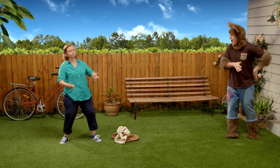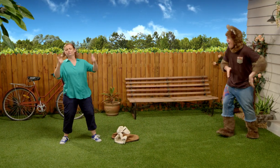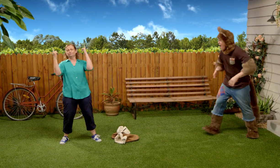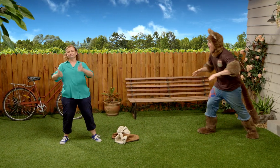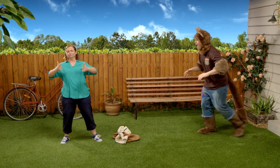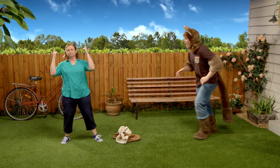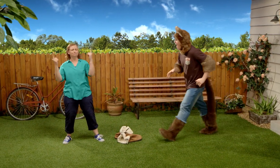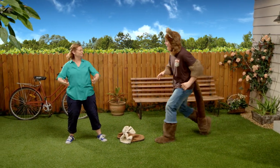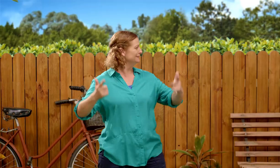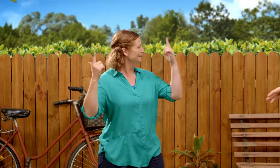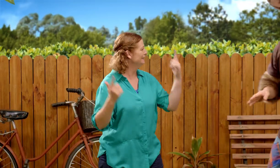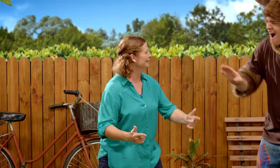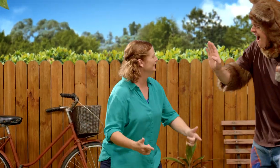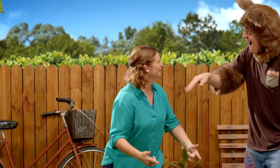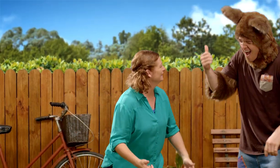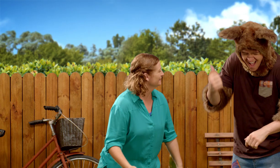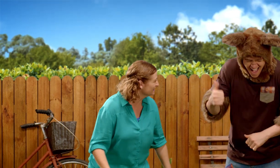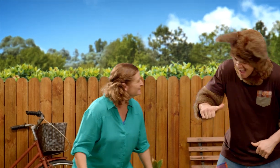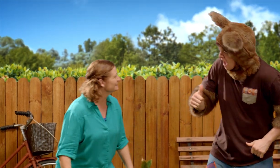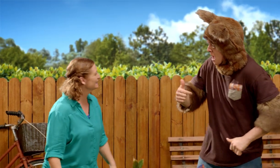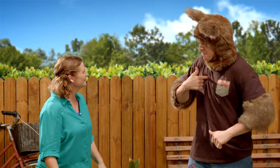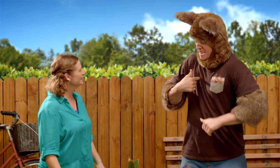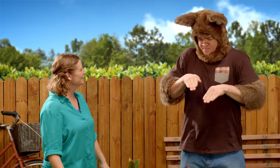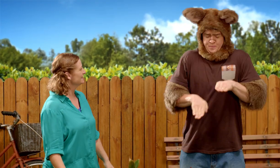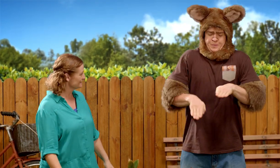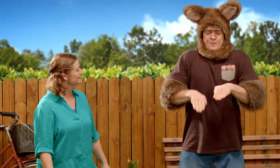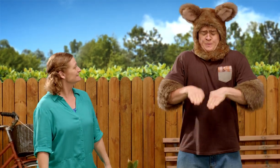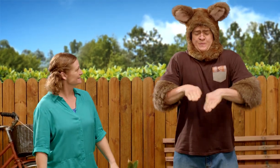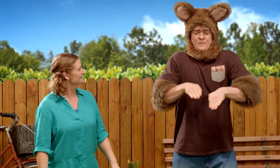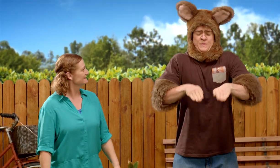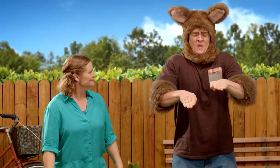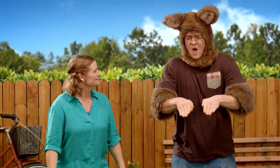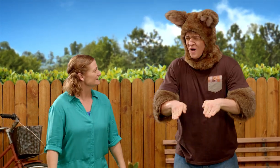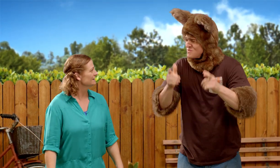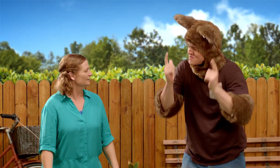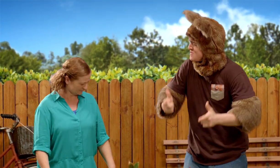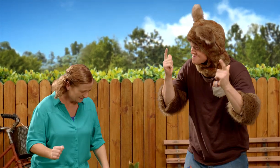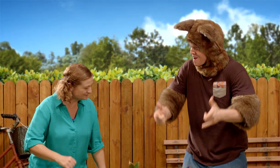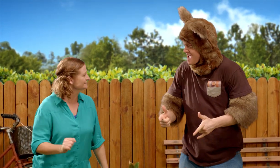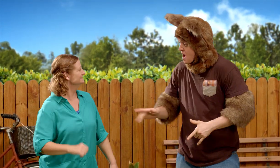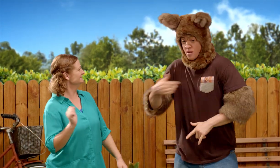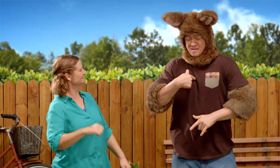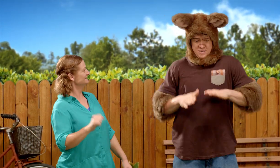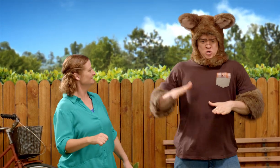So many steps. Sally you're right. When I take little steps, I need lots.